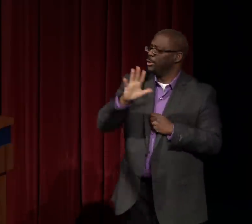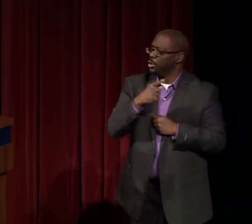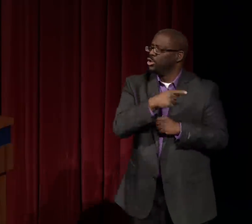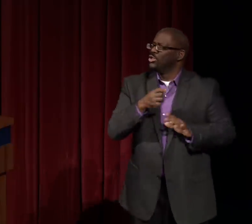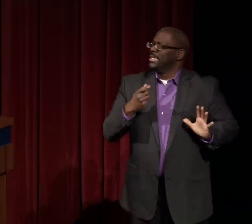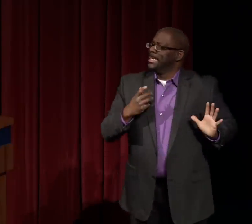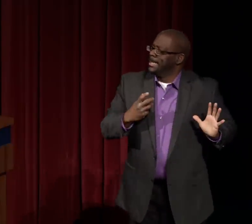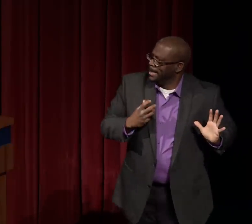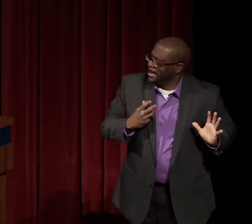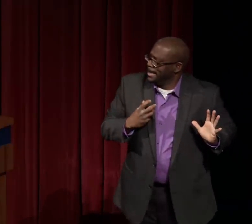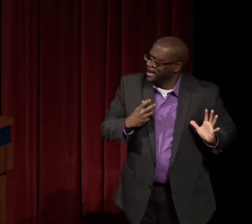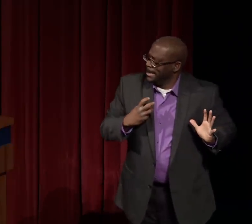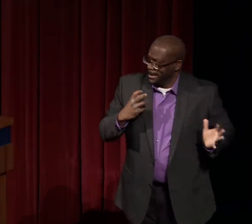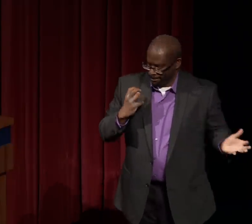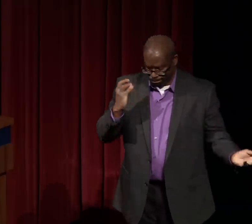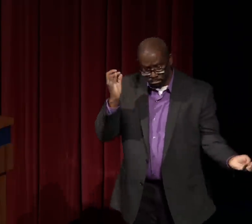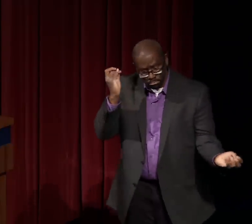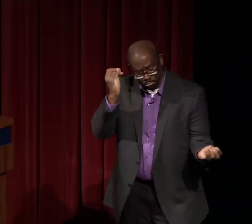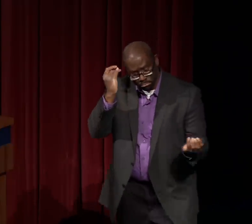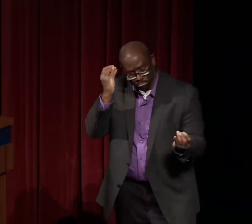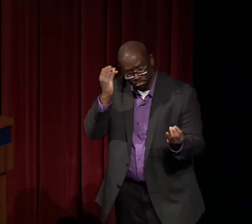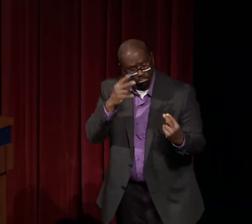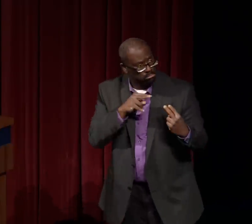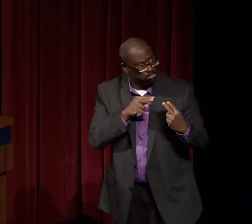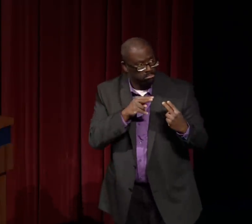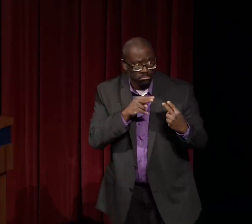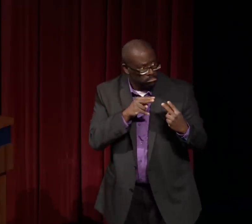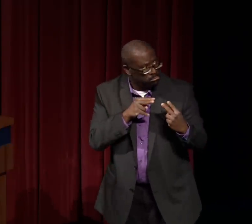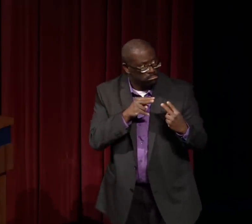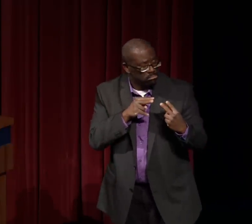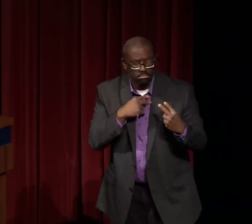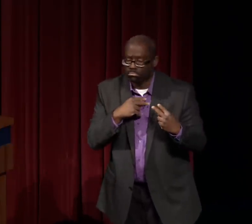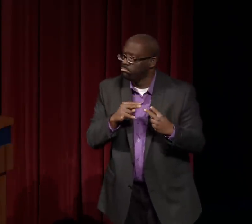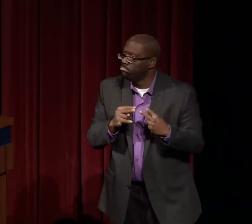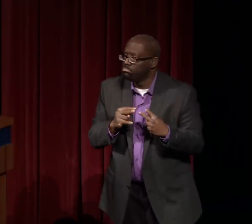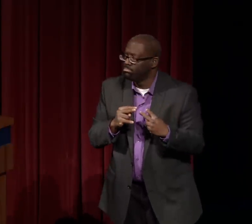if she knew of any Asian faces in ASL lit.